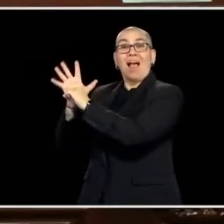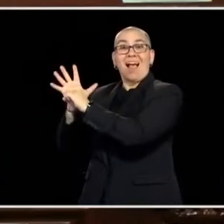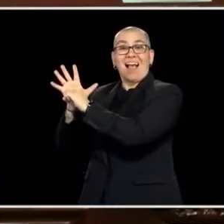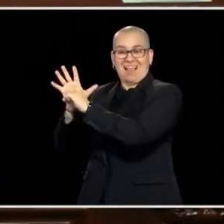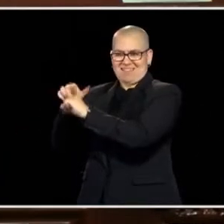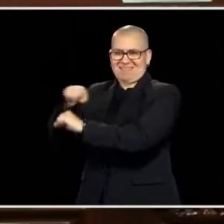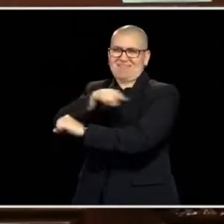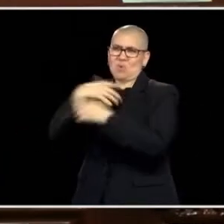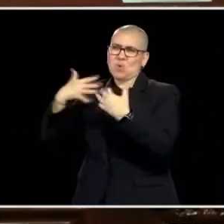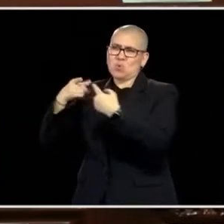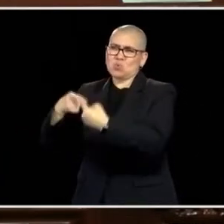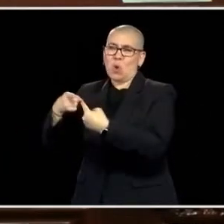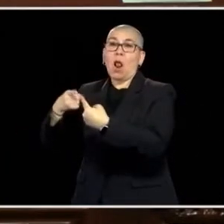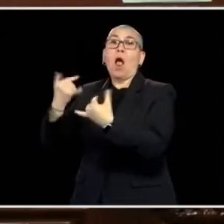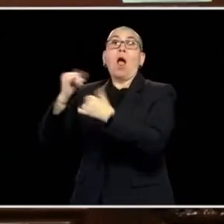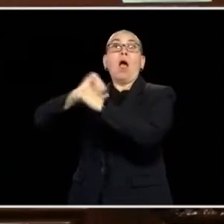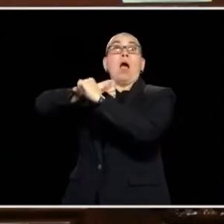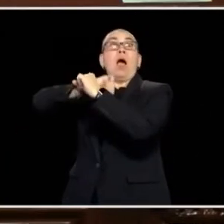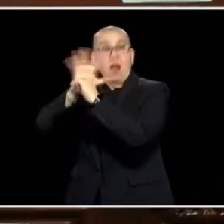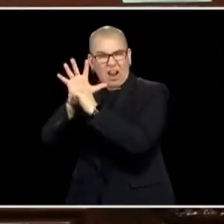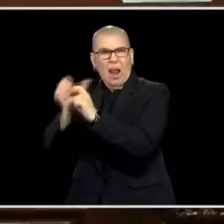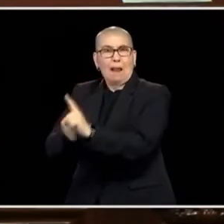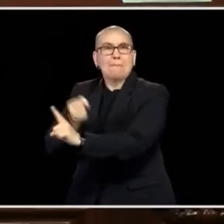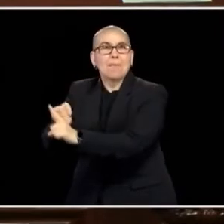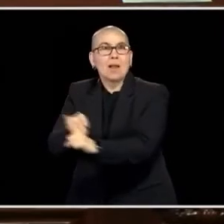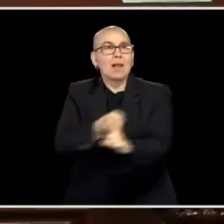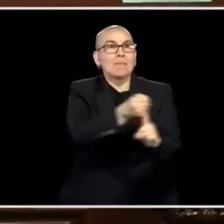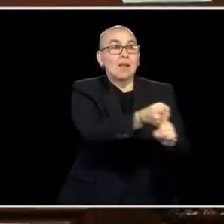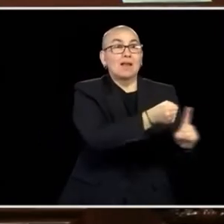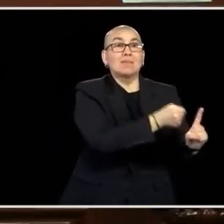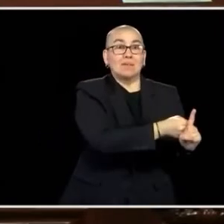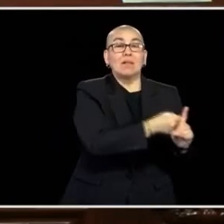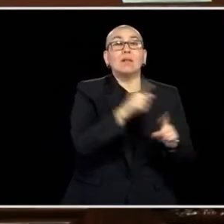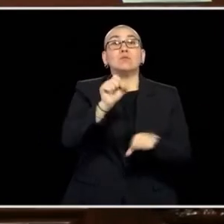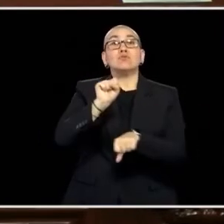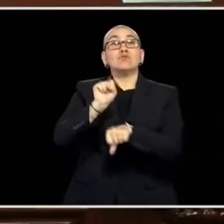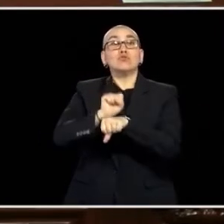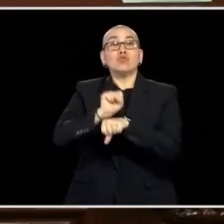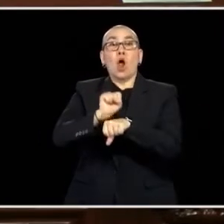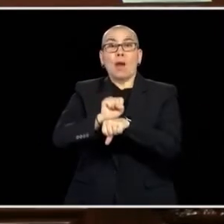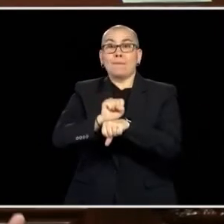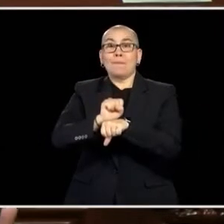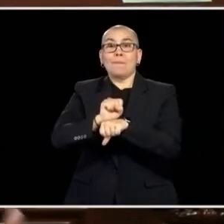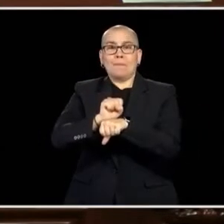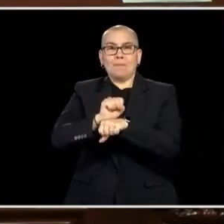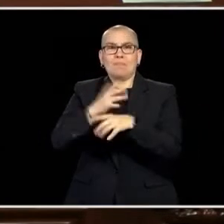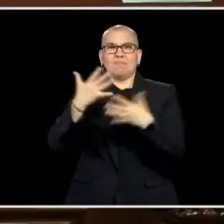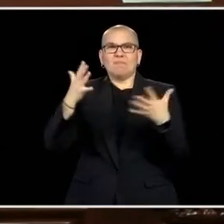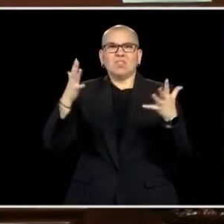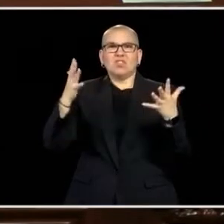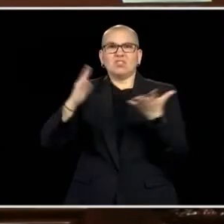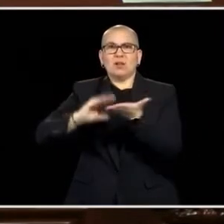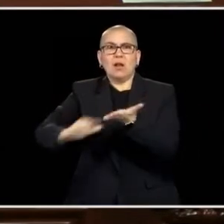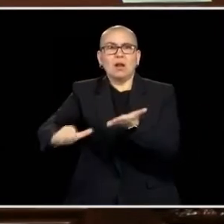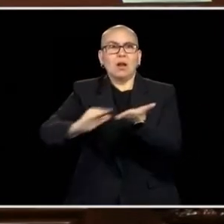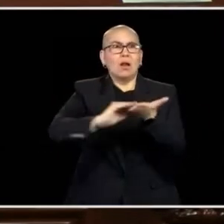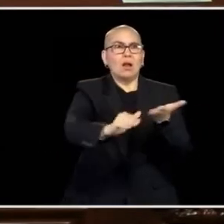ESPECIALLY DURING THE PANDEMIC, THE WORKFORCE ISSUES AROUND THESE JOBS HAVE BEEN EXACERBATED.